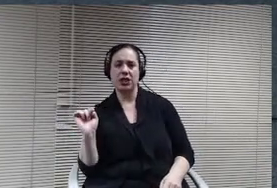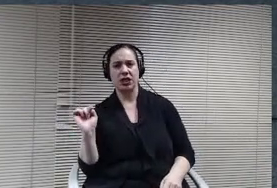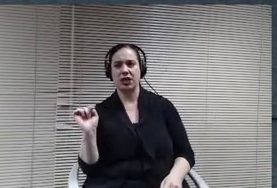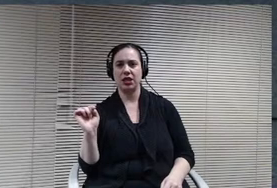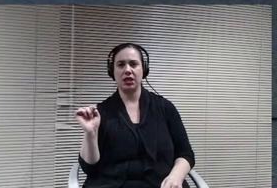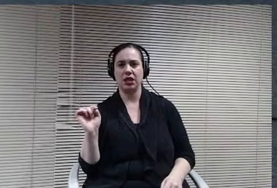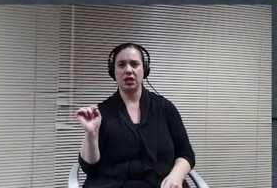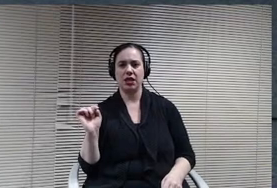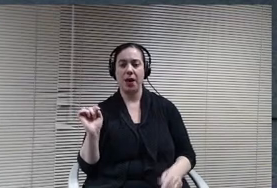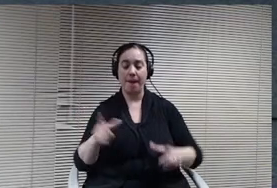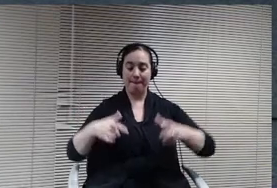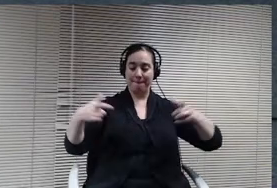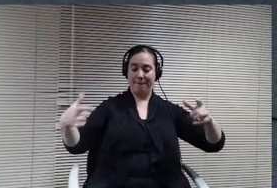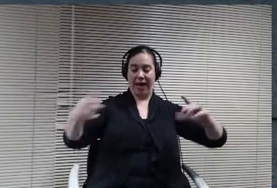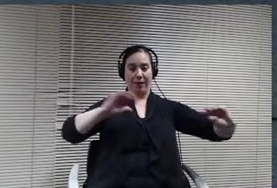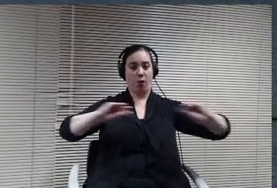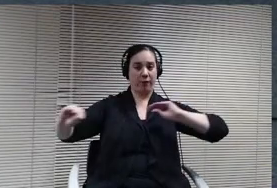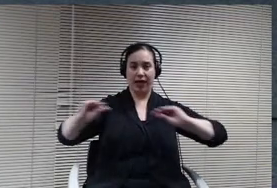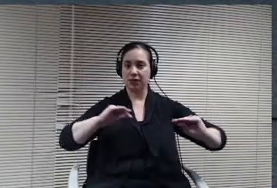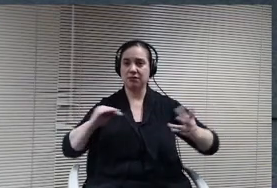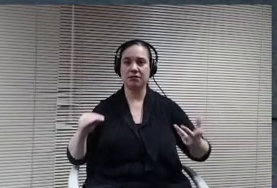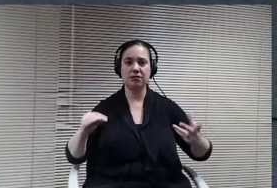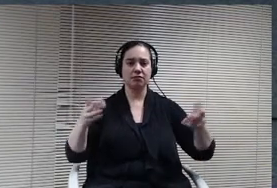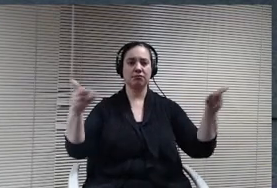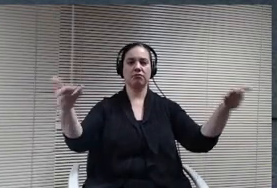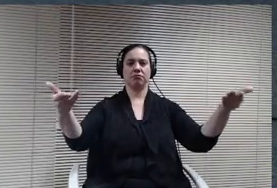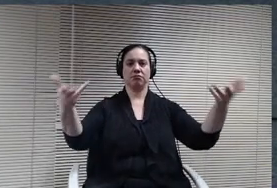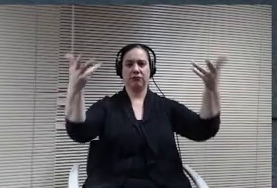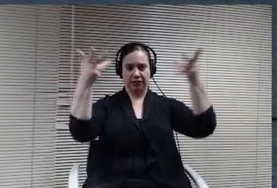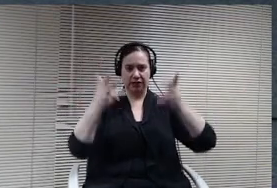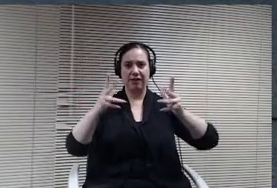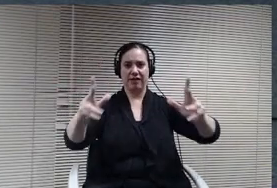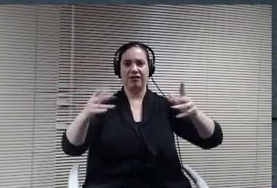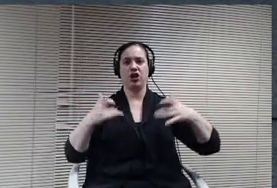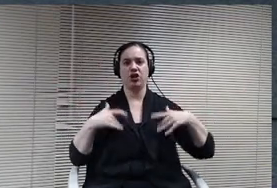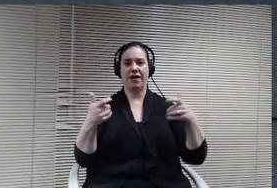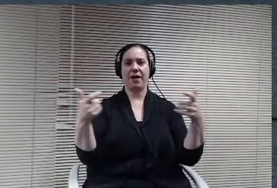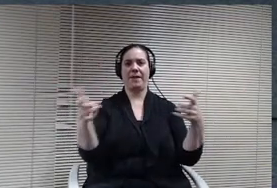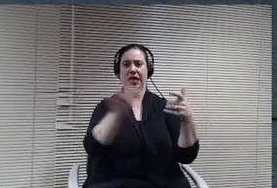a very large space present. Then there are very a lot like Doctor